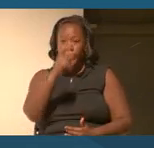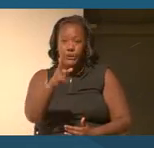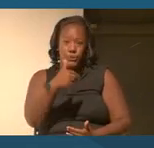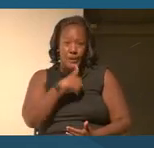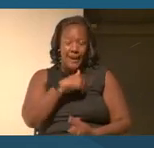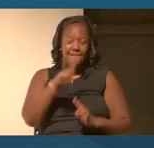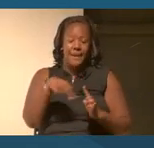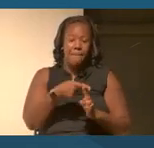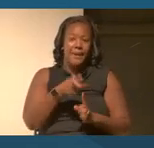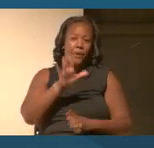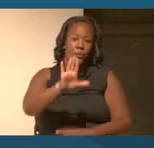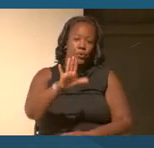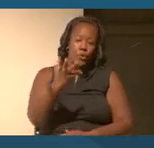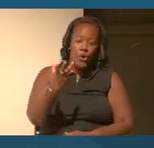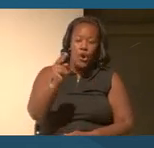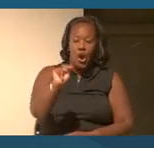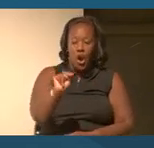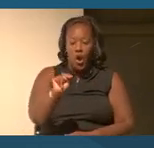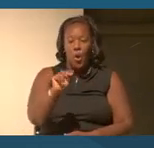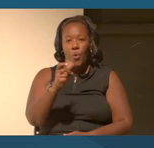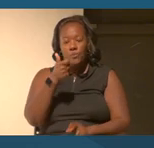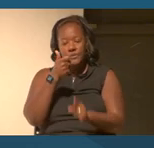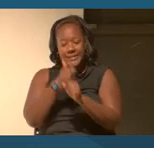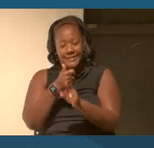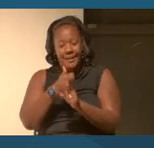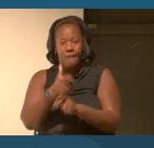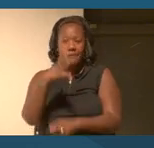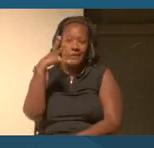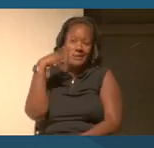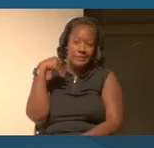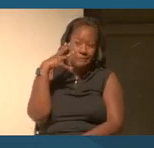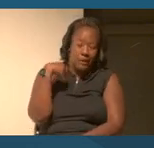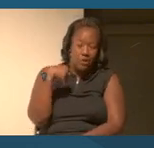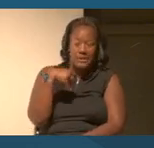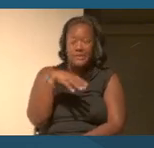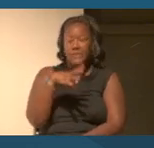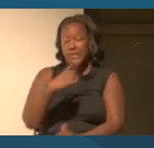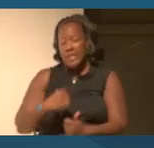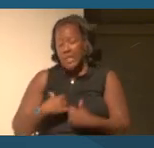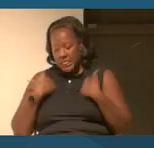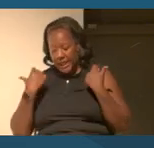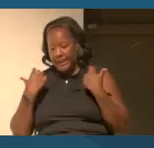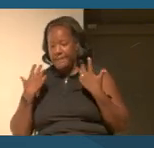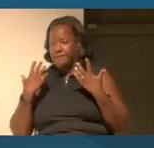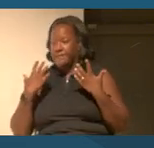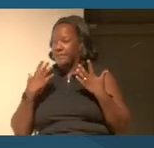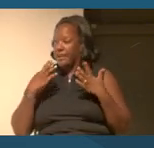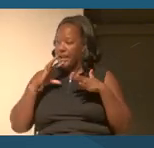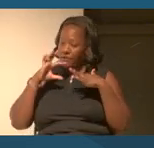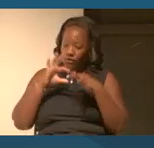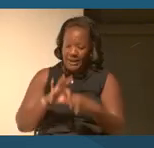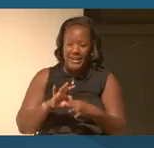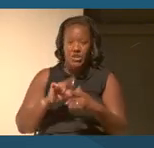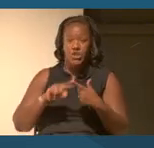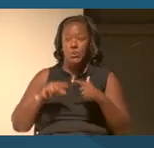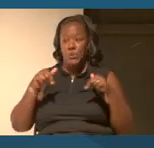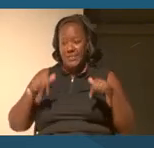your own self-experience life course in relation to this specific subject matter, it gives